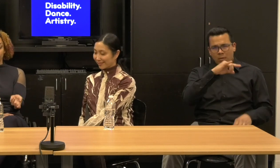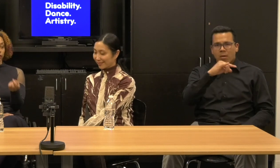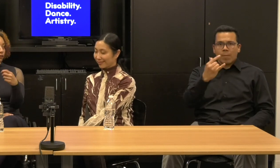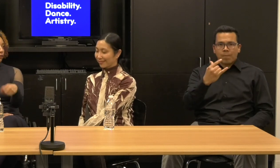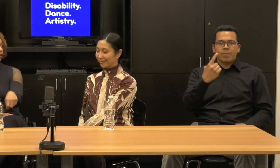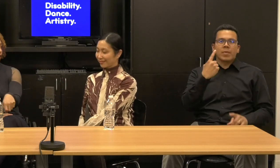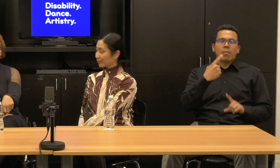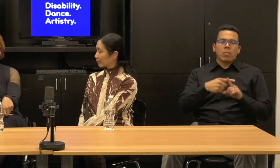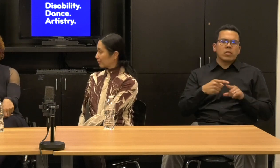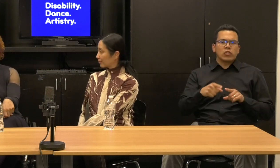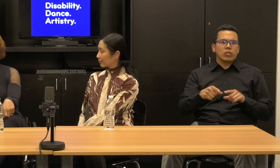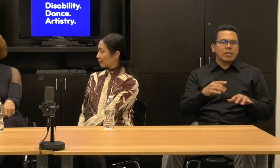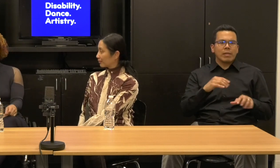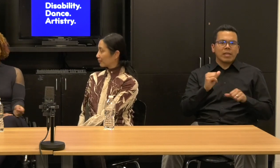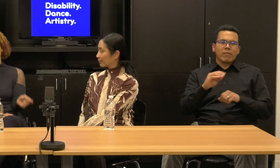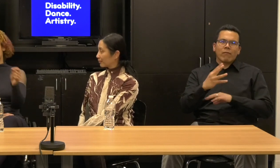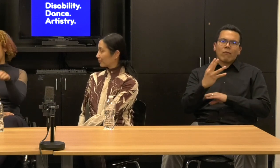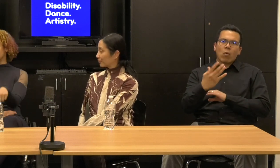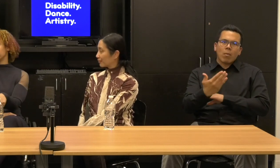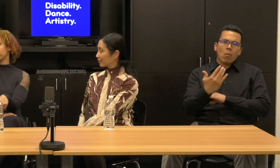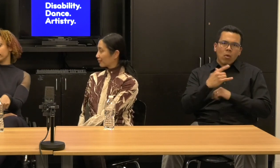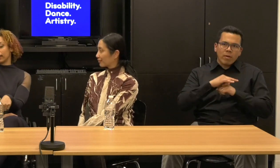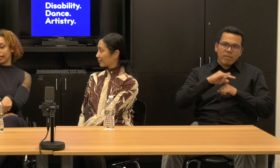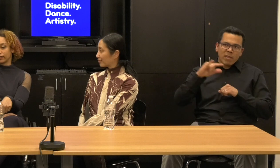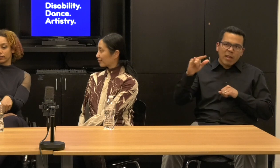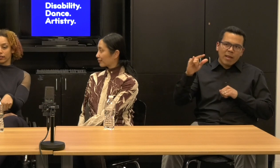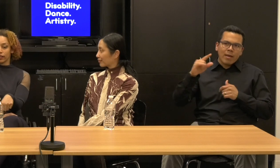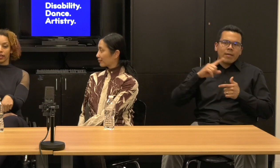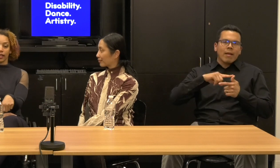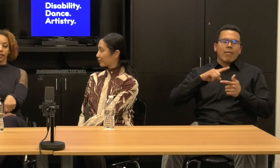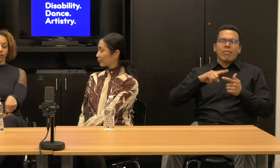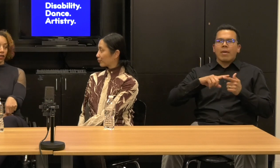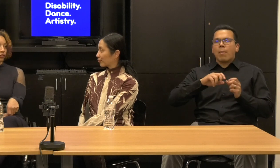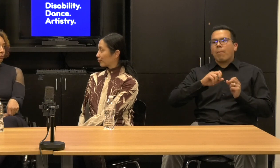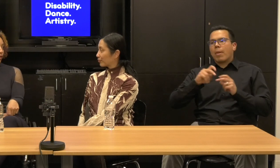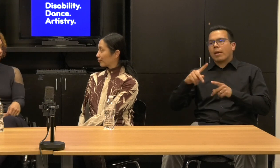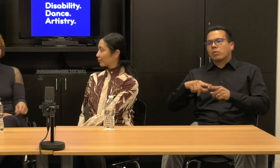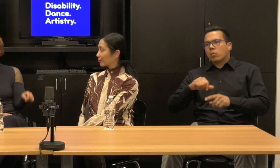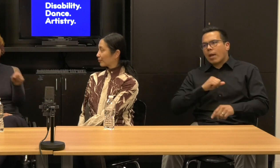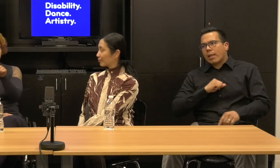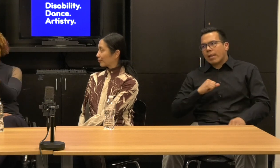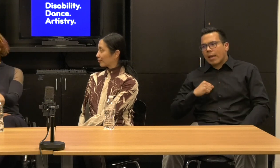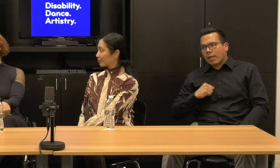leave on the 4:00 flight and fly back to Atlanta getting in time to be back in full radius